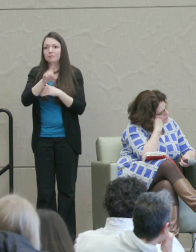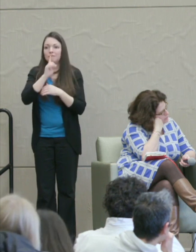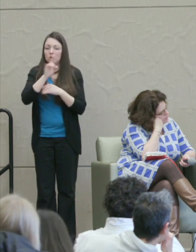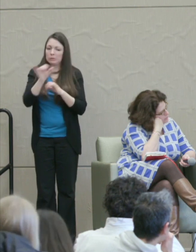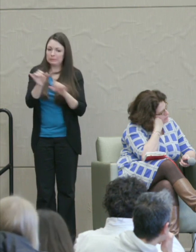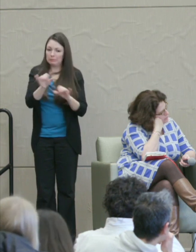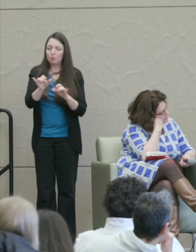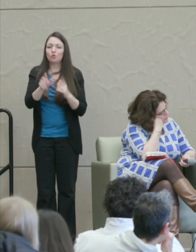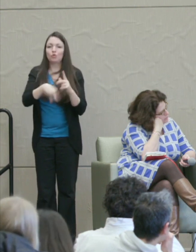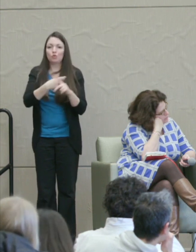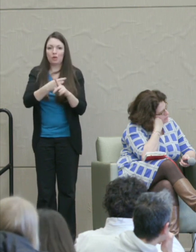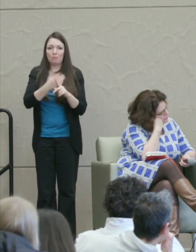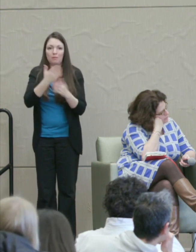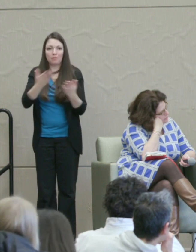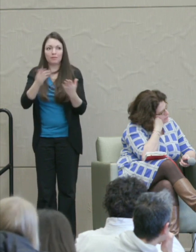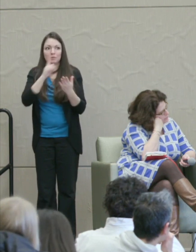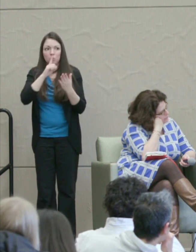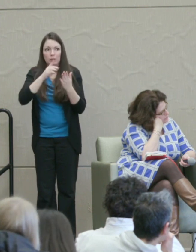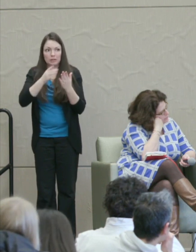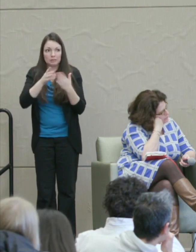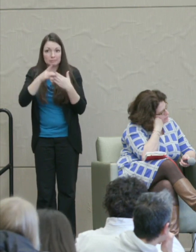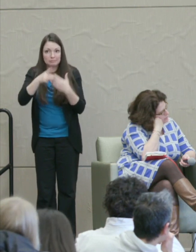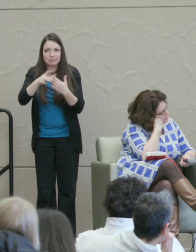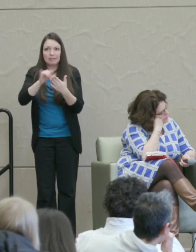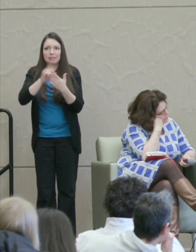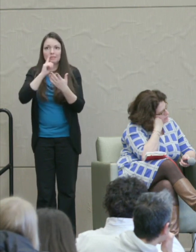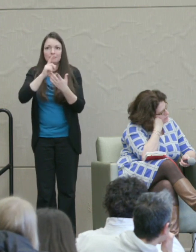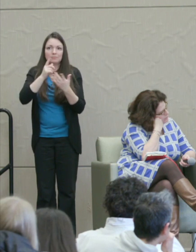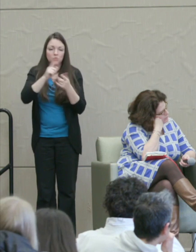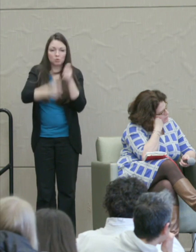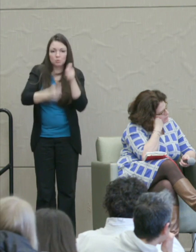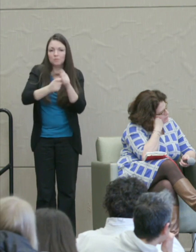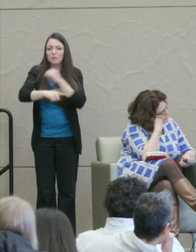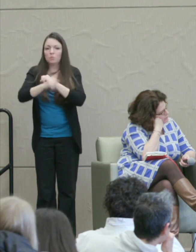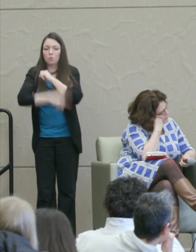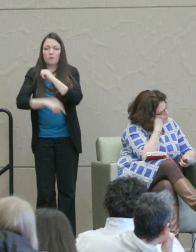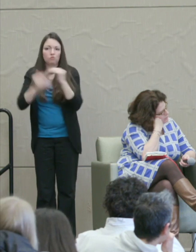the rise in punitive justice there.